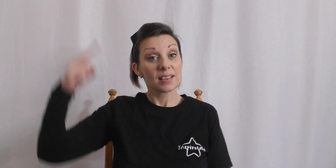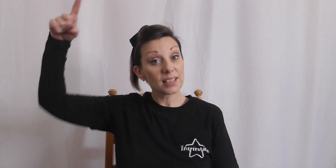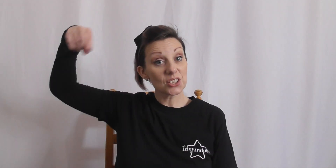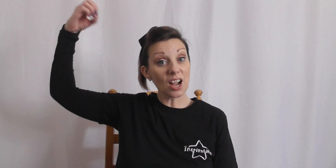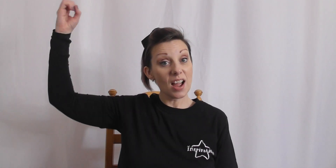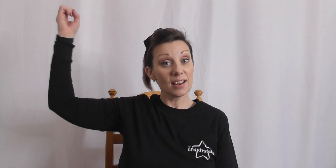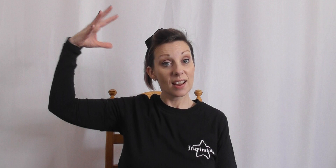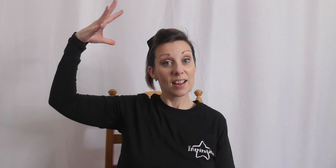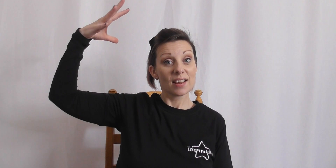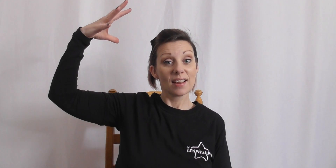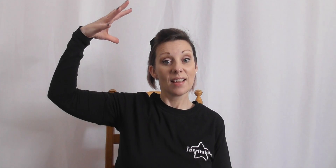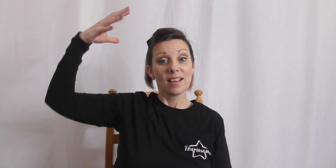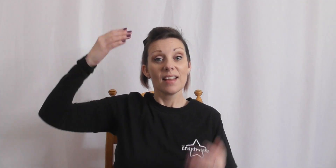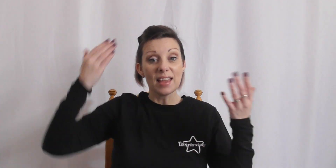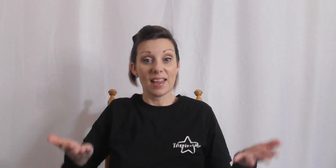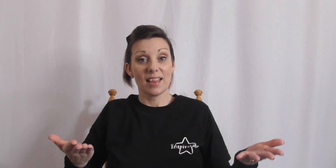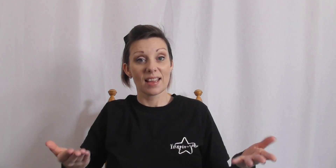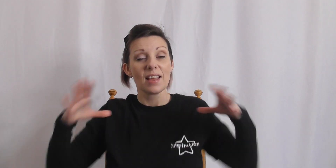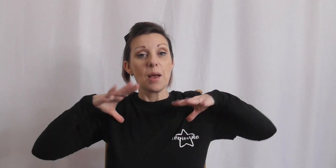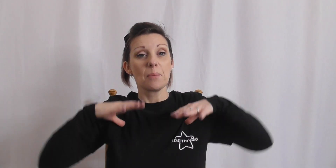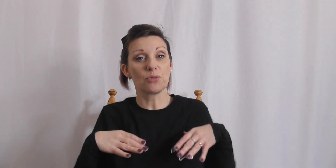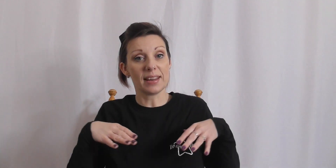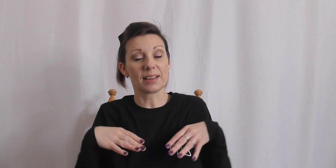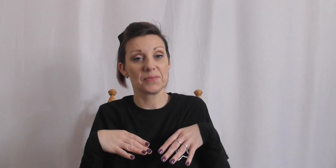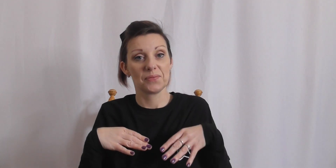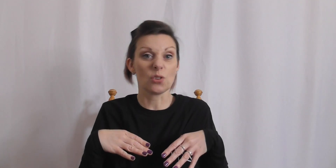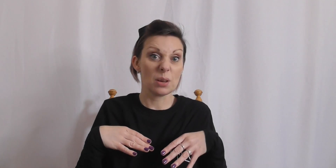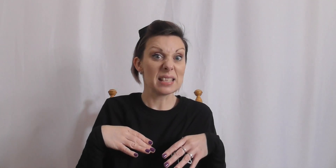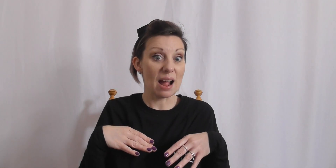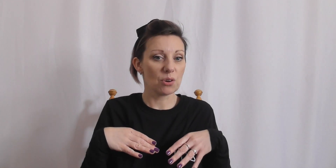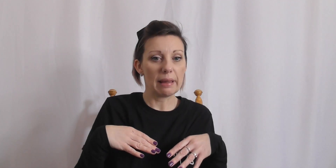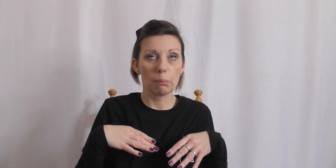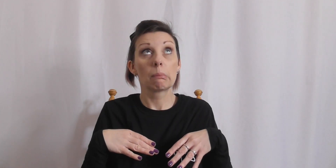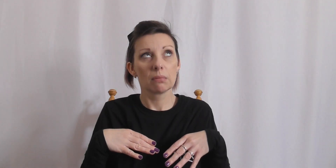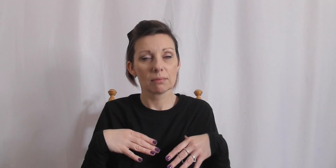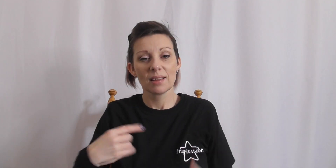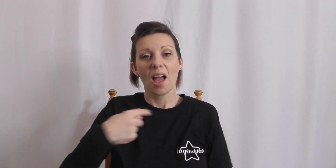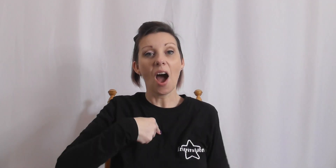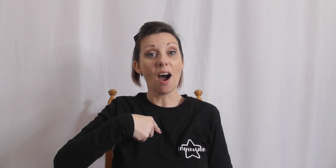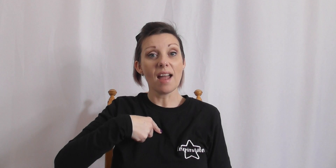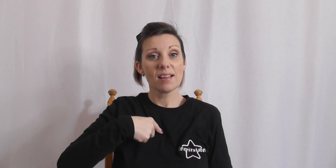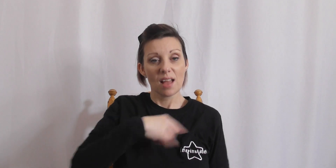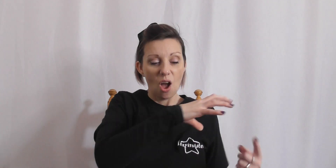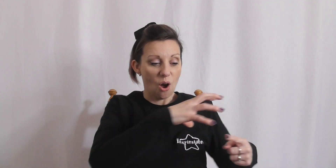sunshine here break, sorry that was now not here I